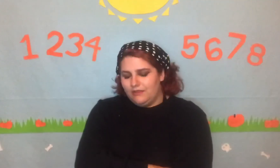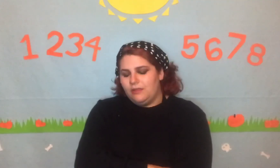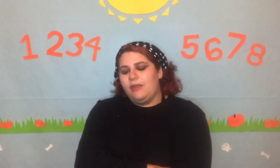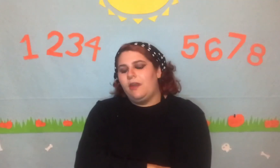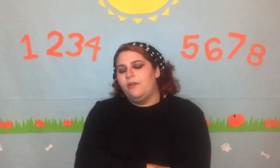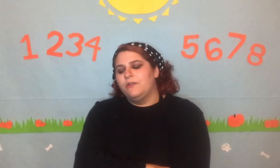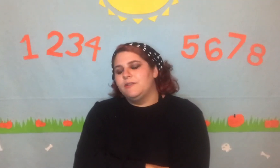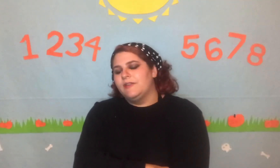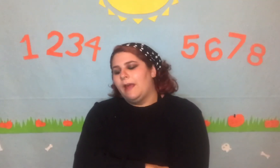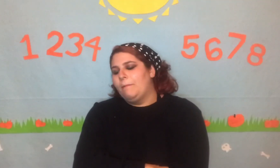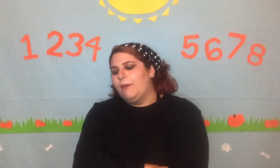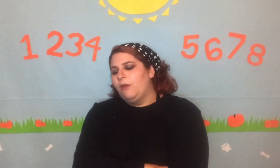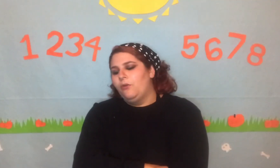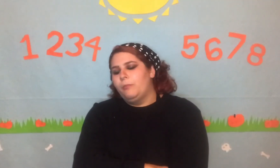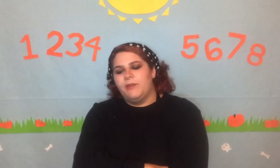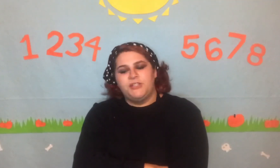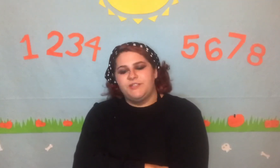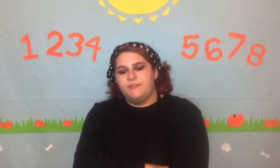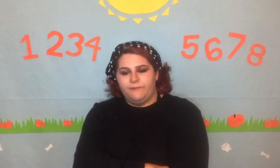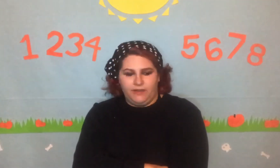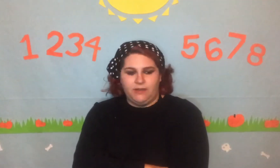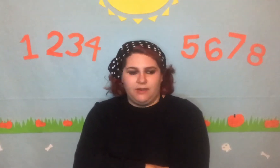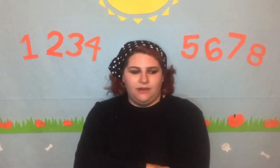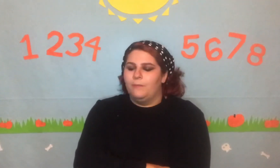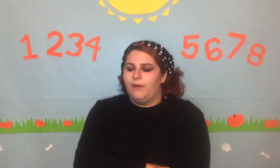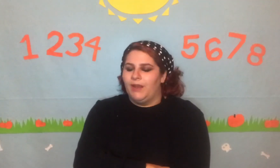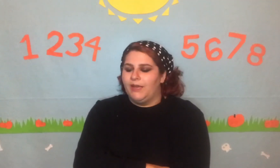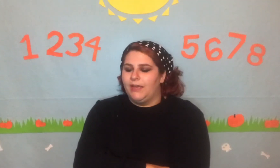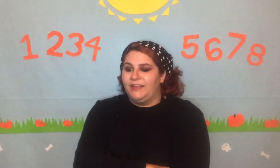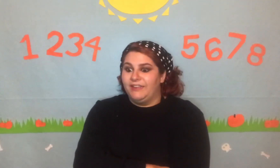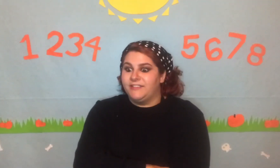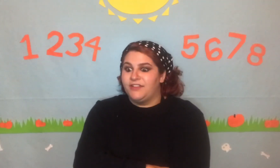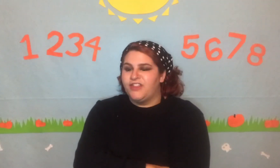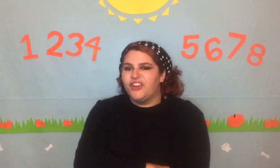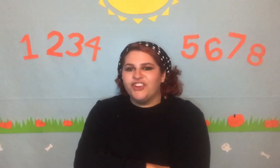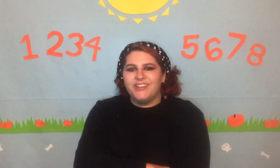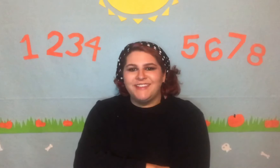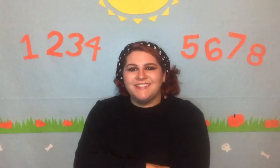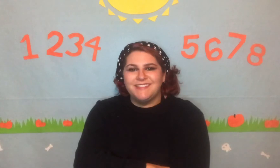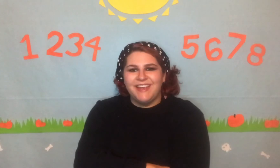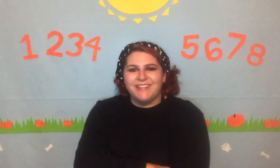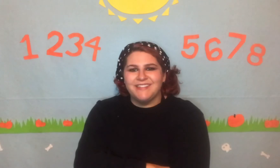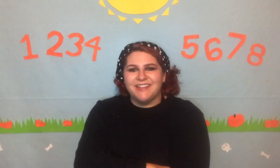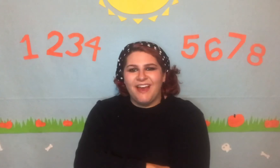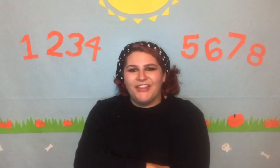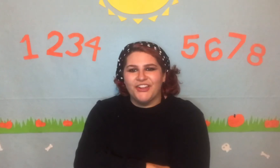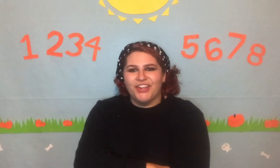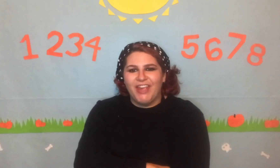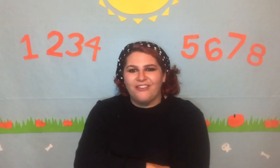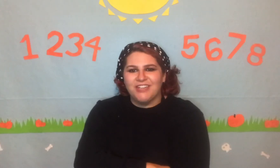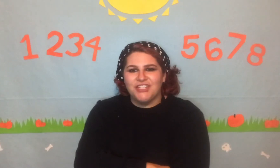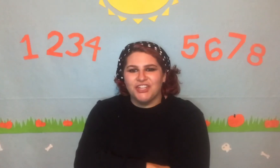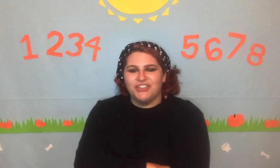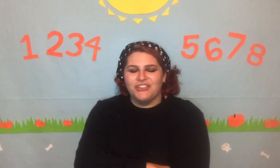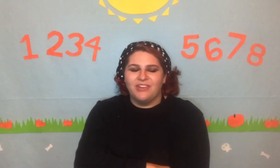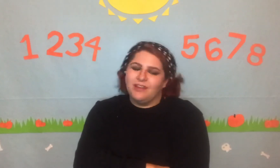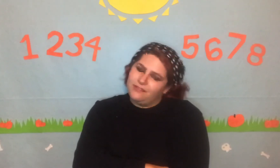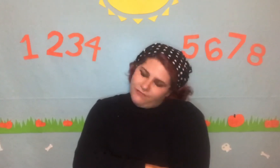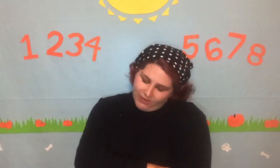Thanos that big old b*tch is defeated, but like against 36 other characters. I feel like they